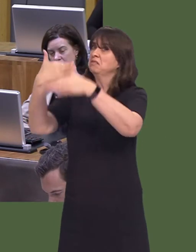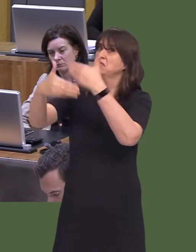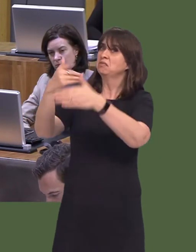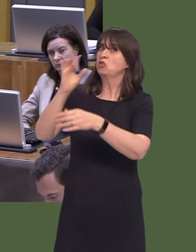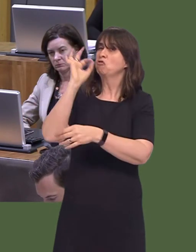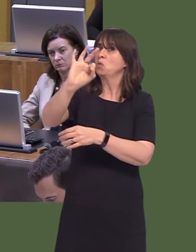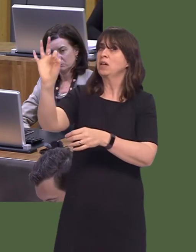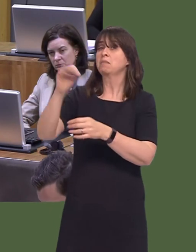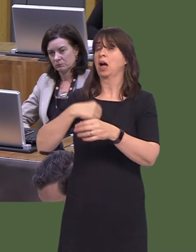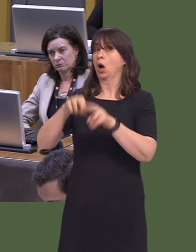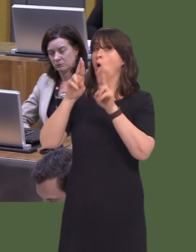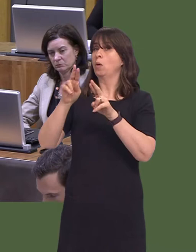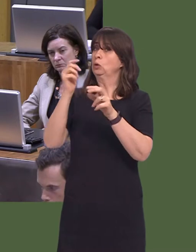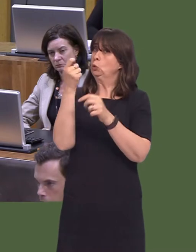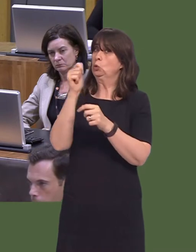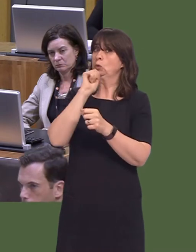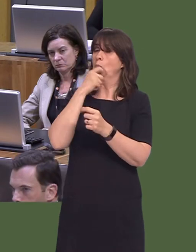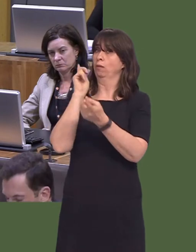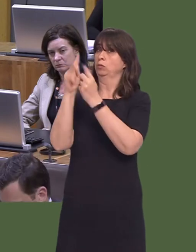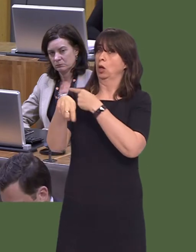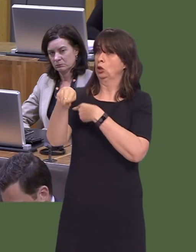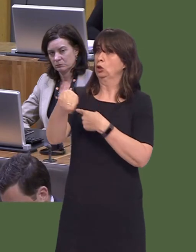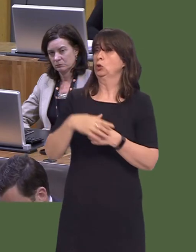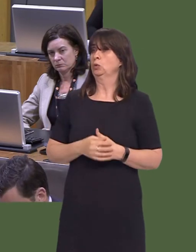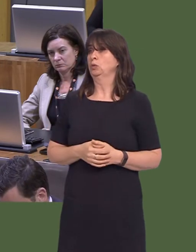but I do hope that a position will be reached soon when the question can be answeredóand